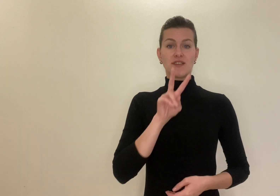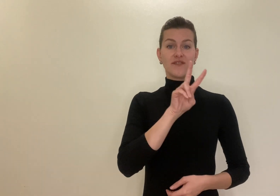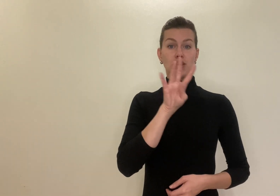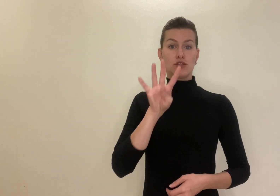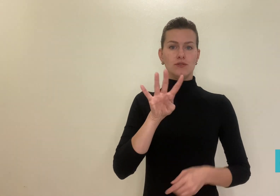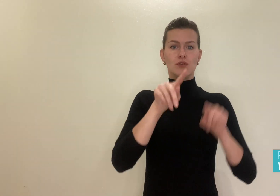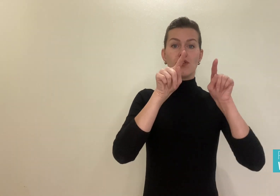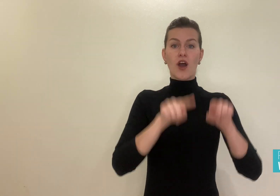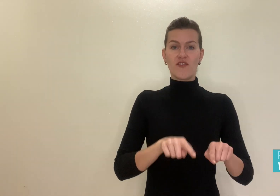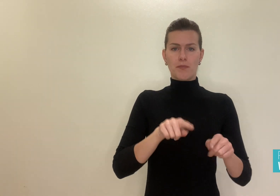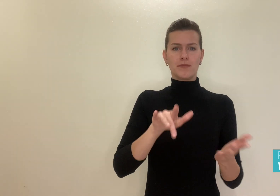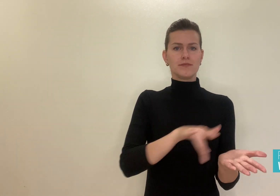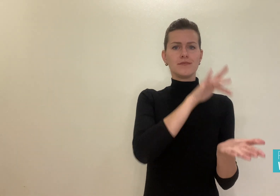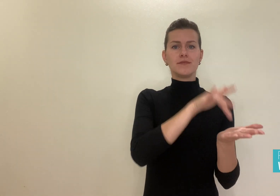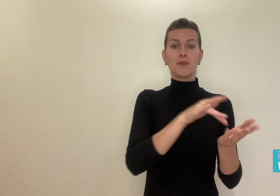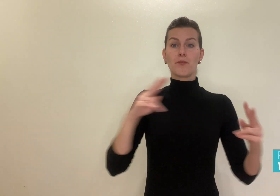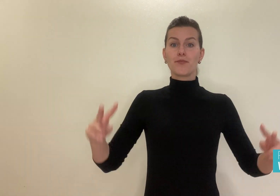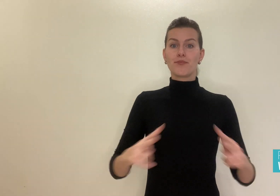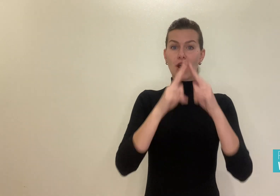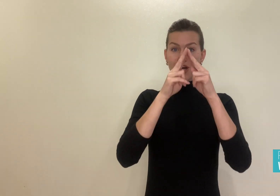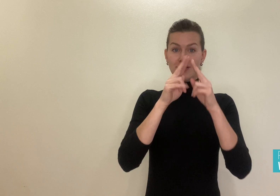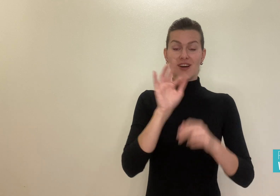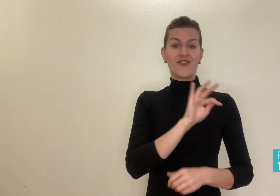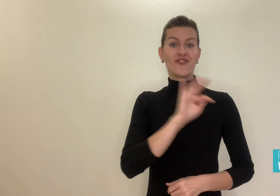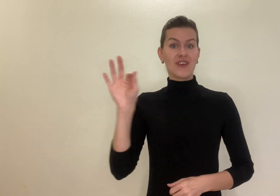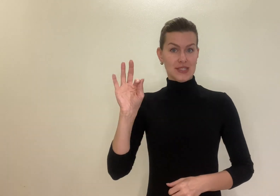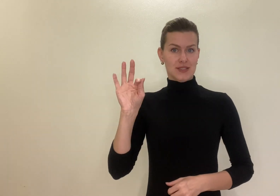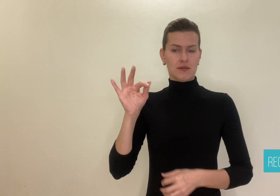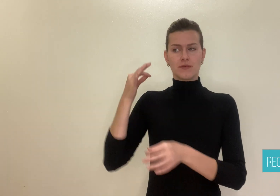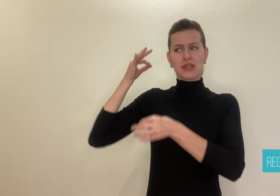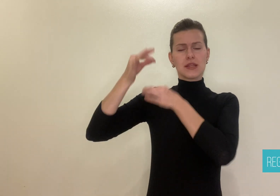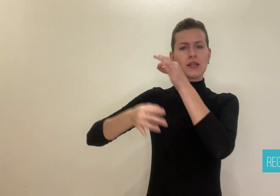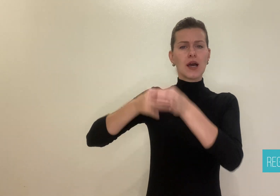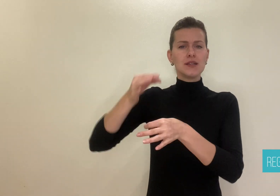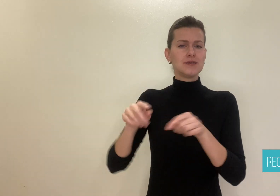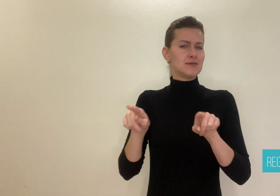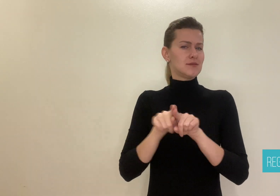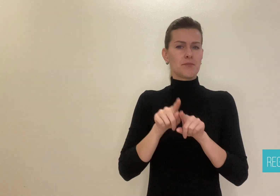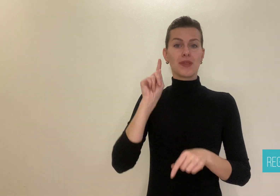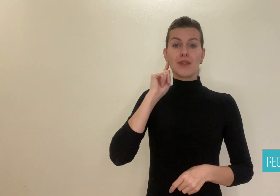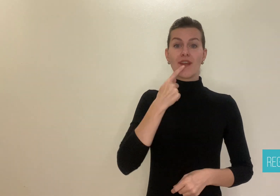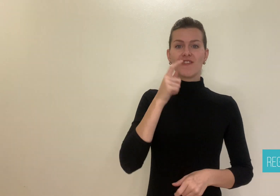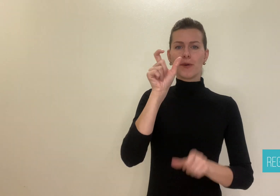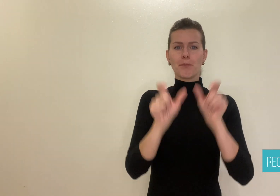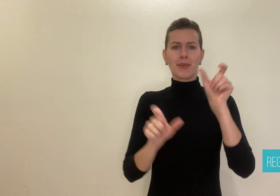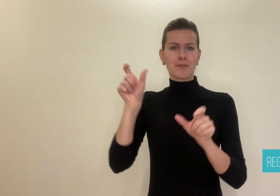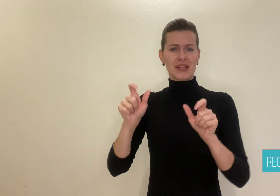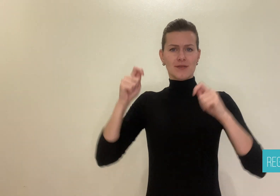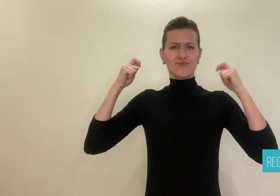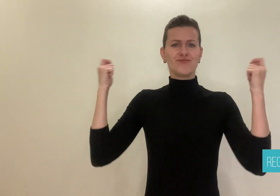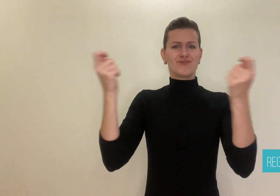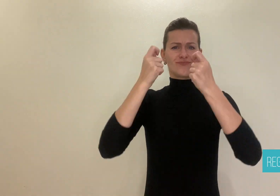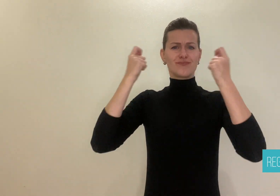On November 24, in Paris, France, the Deaf people traditionally